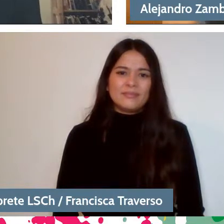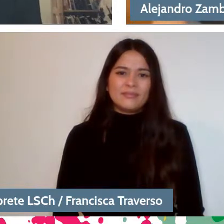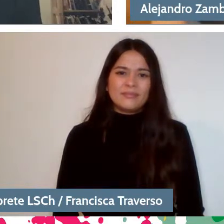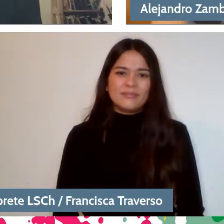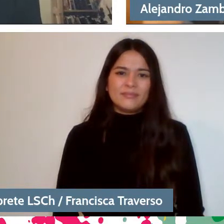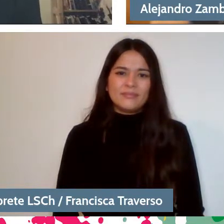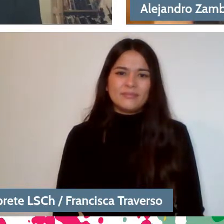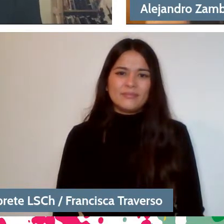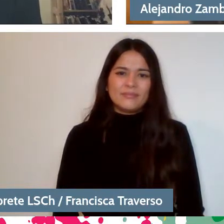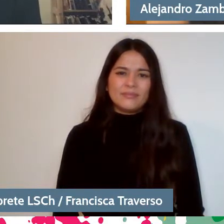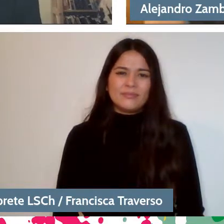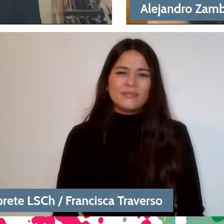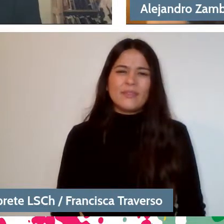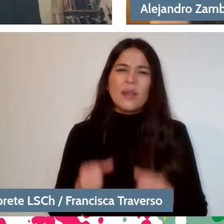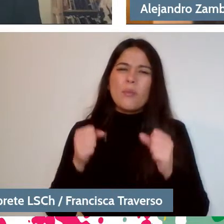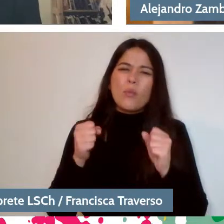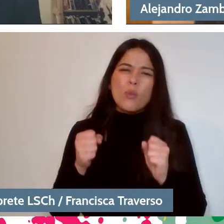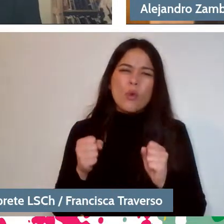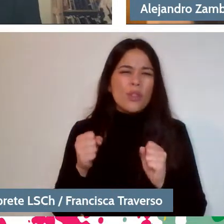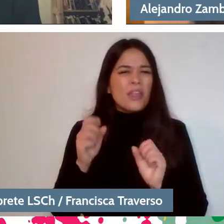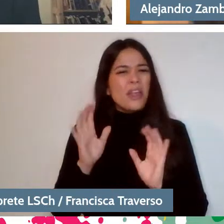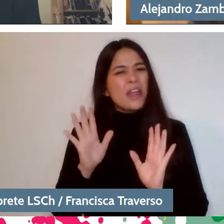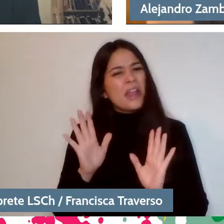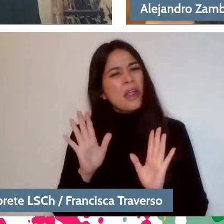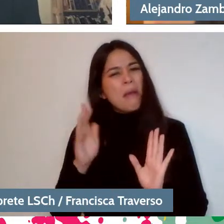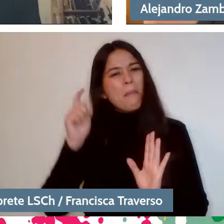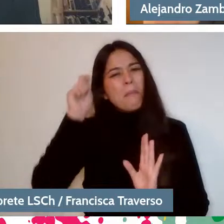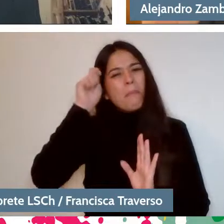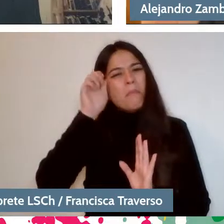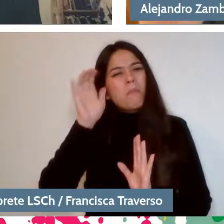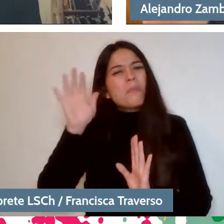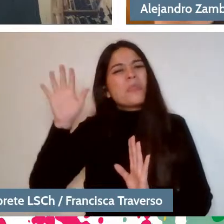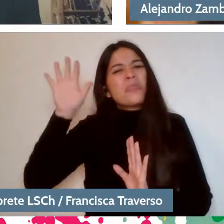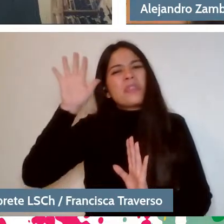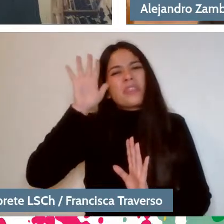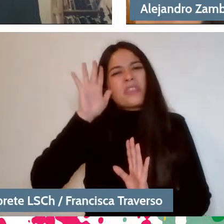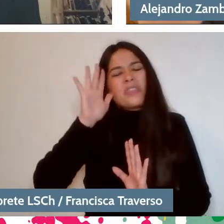I could theorize something, talk about something.